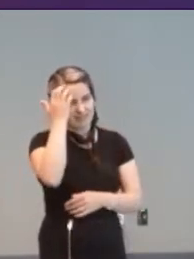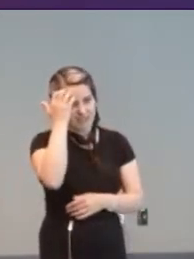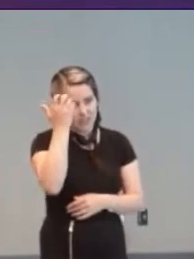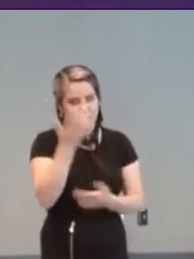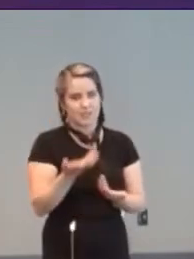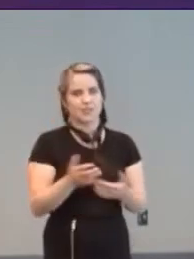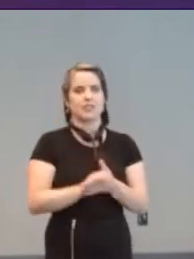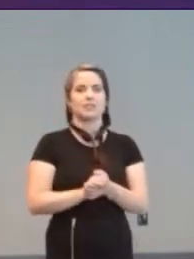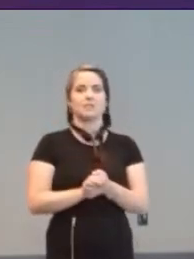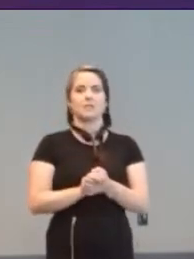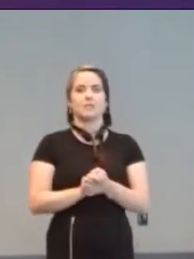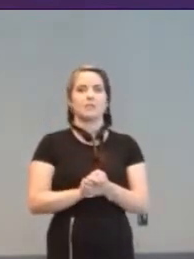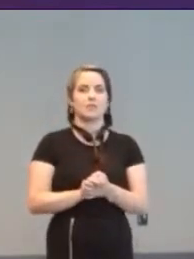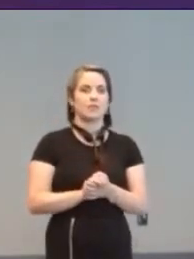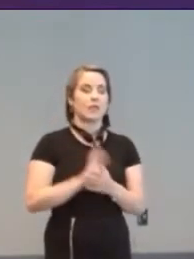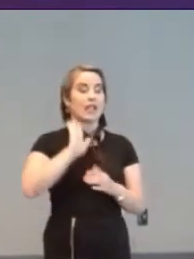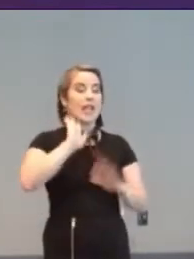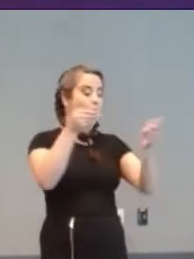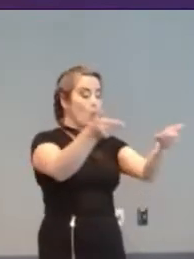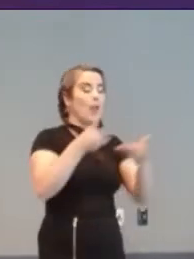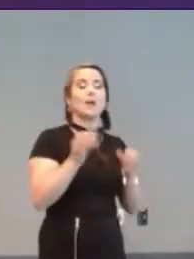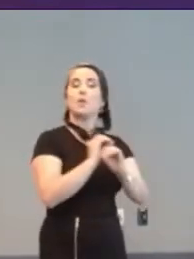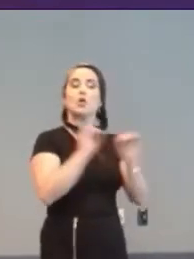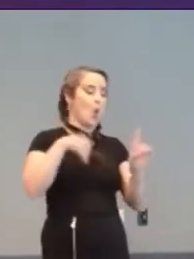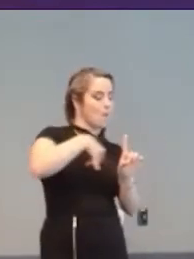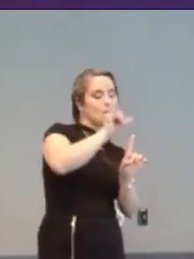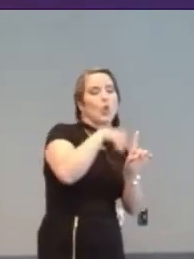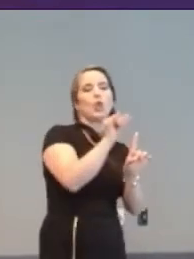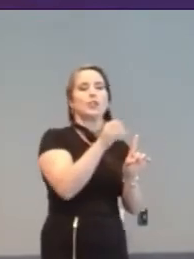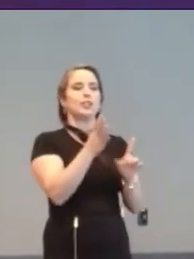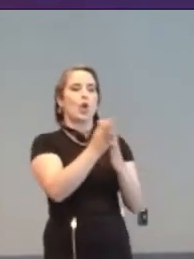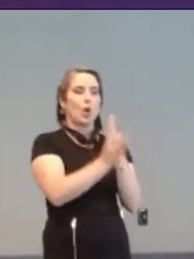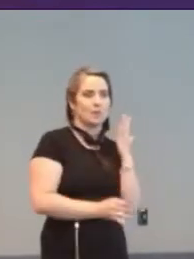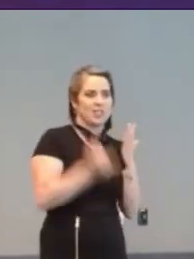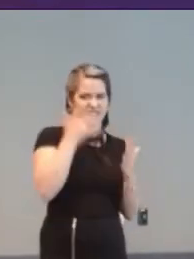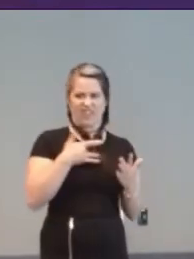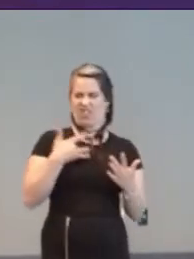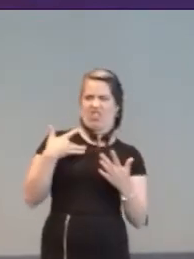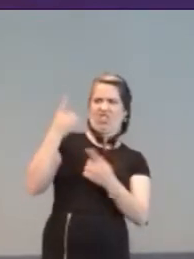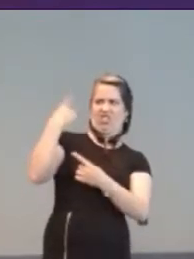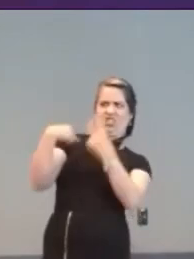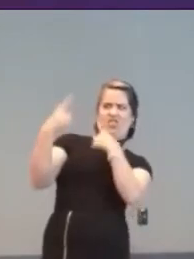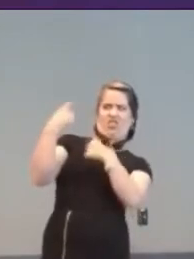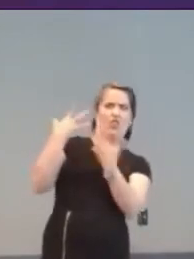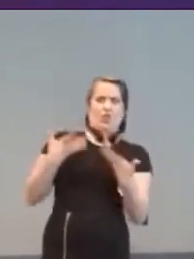gave a welcome “No Booing” option for those who don’t like to be heckled.